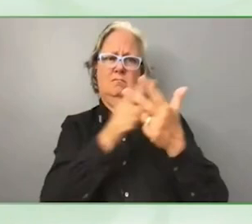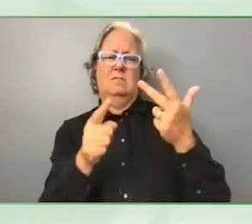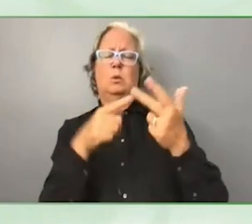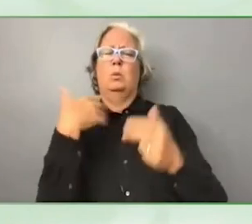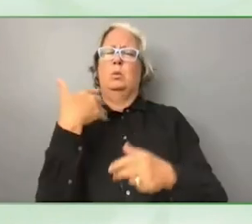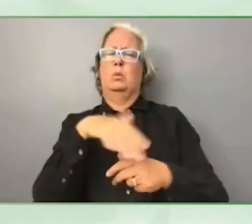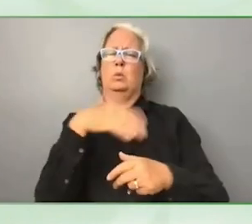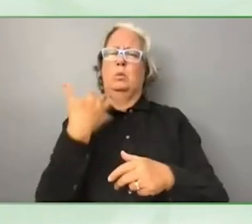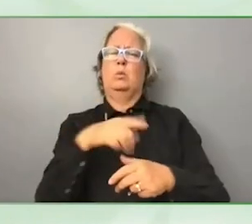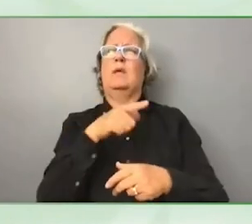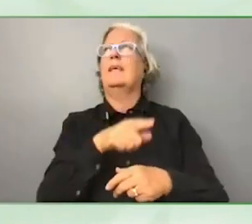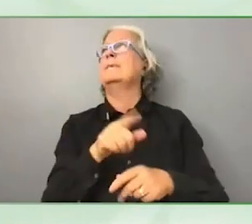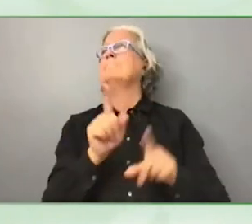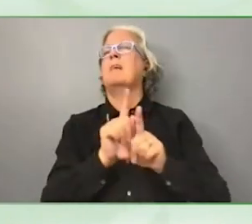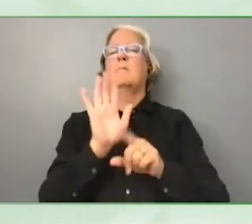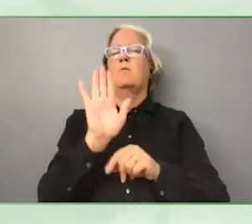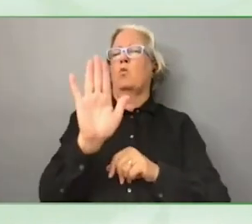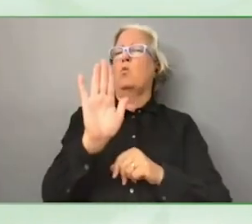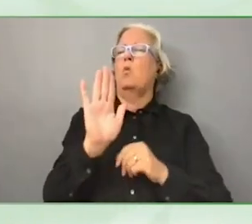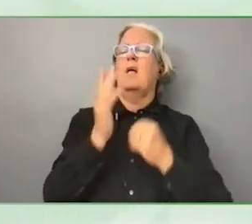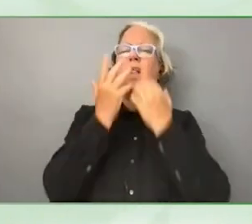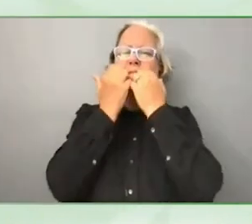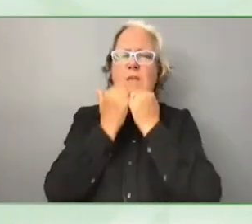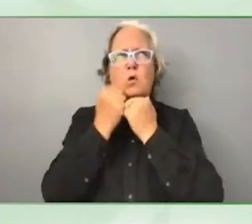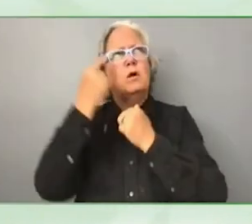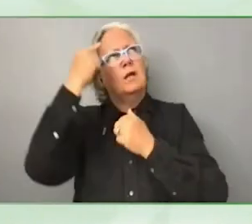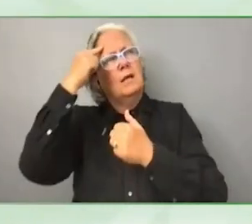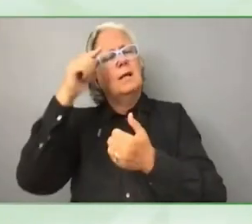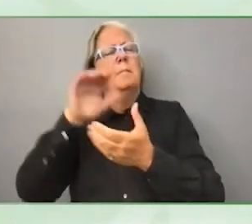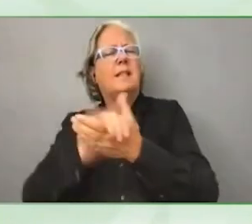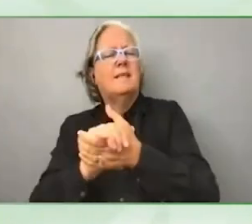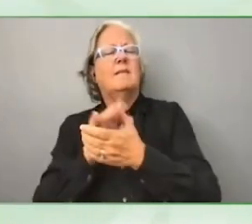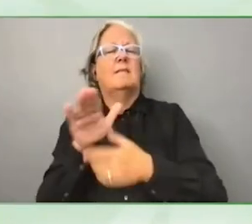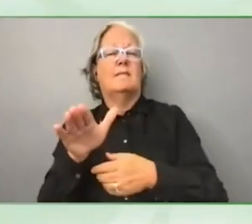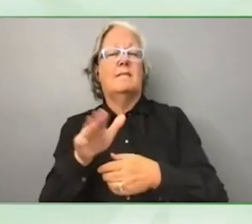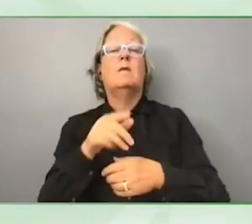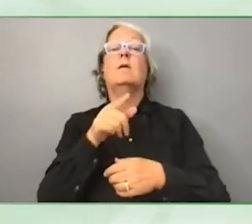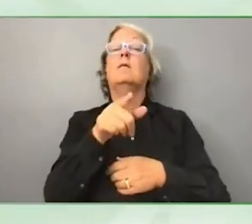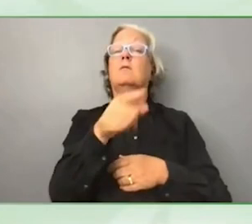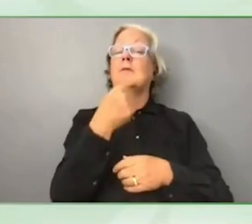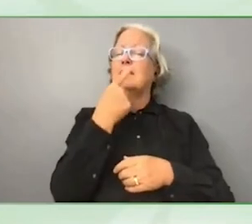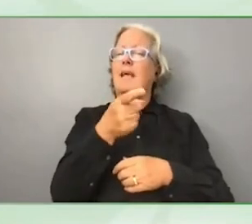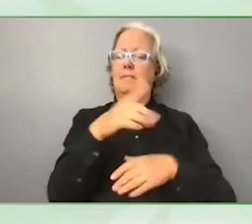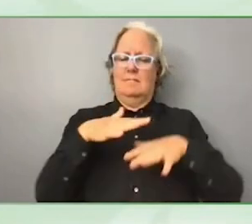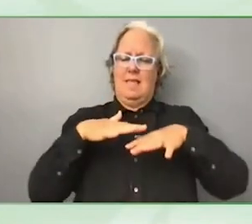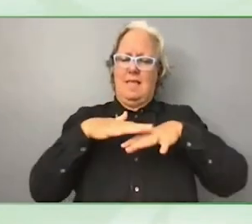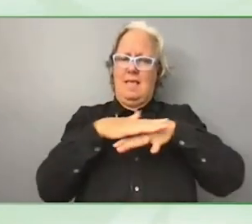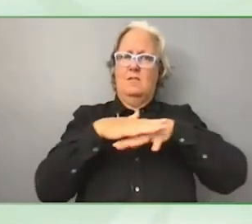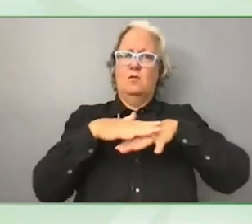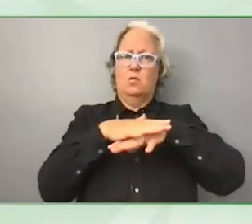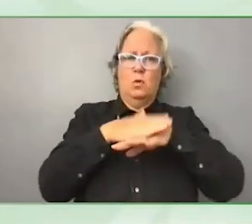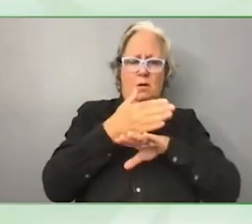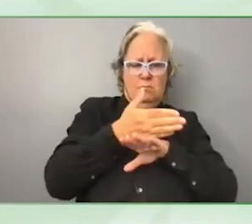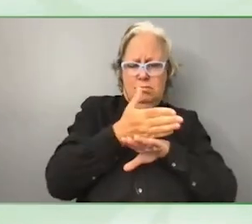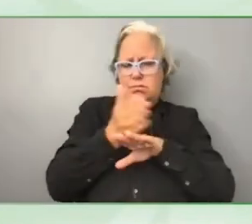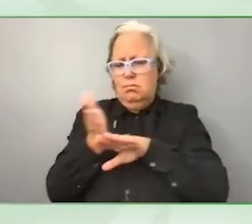It talks about intersectionality, you brought intimate the issue of ageing population.